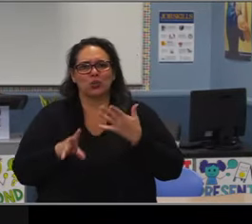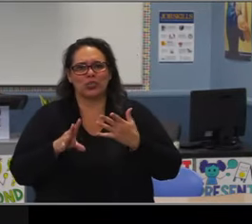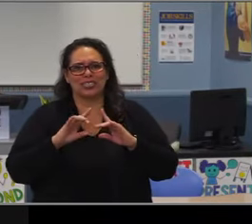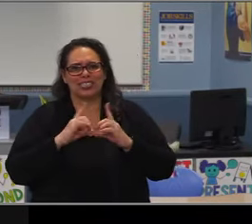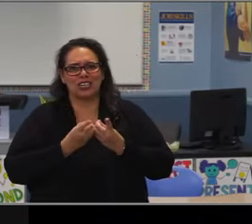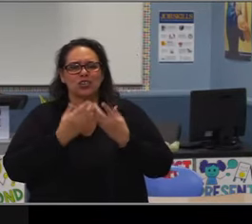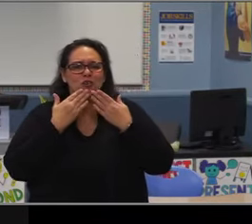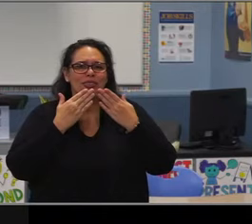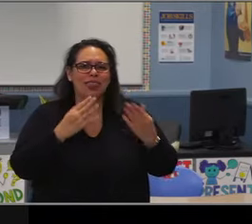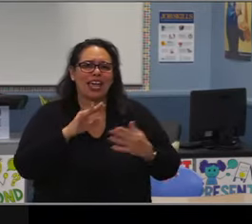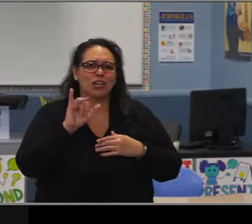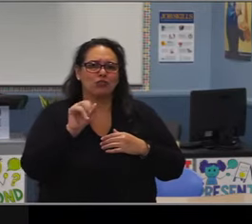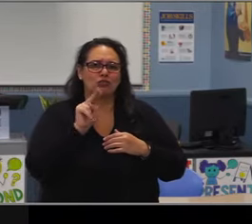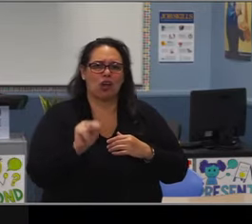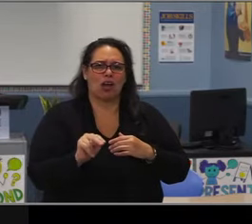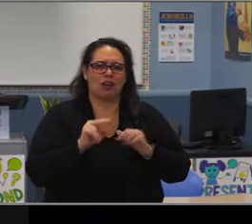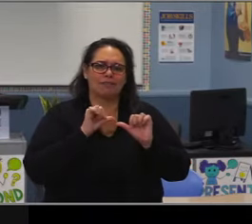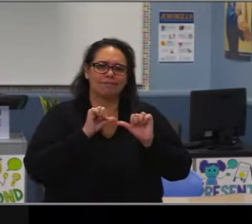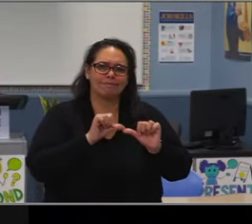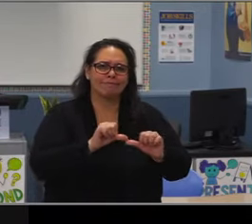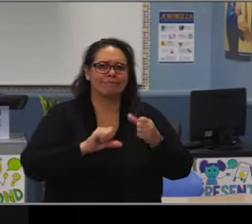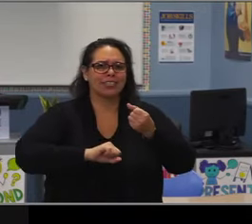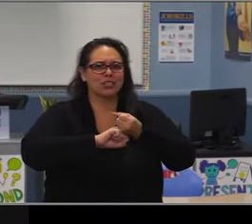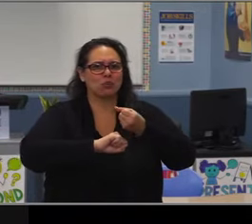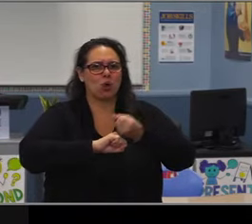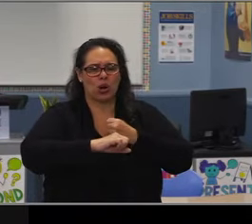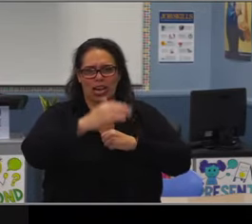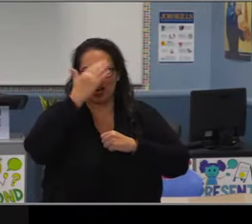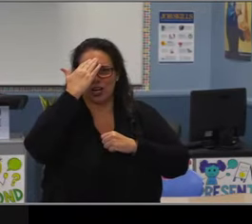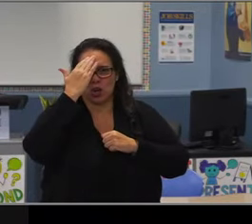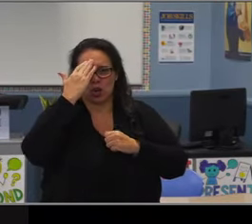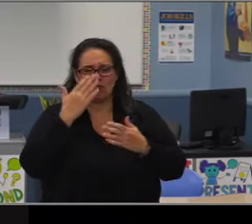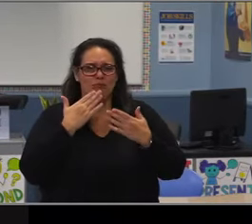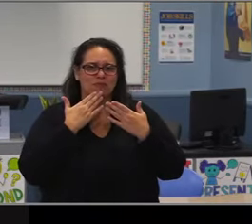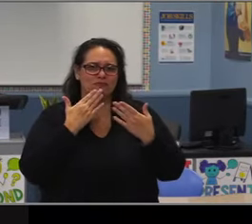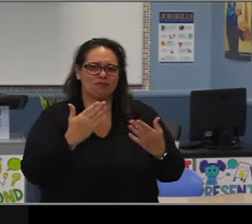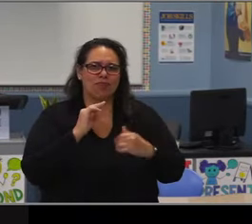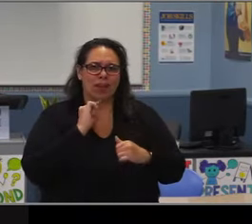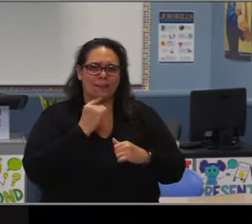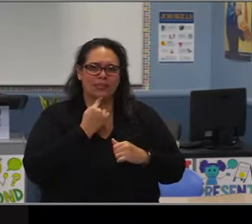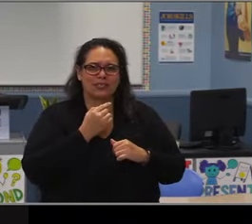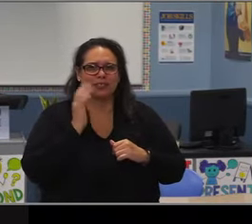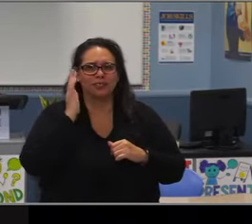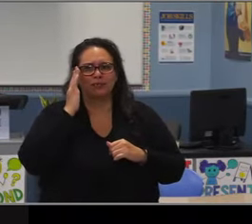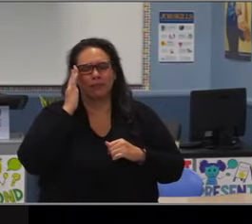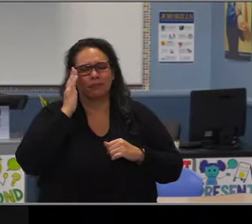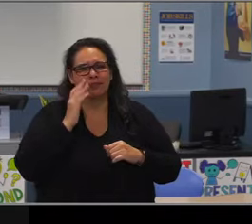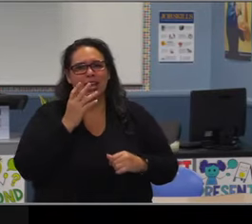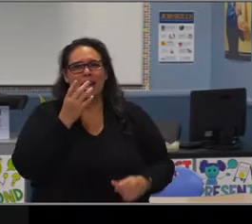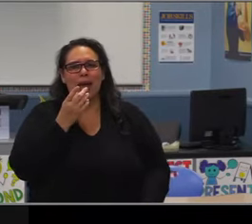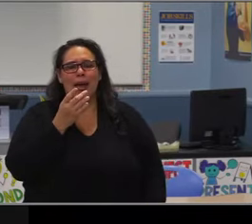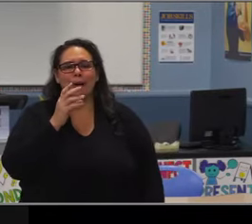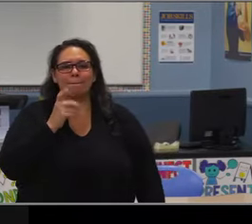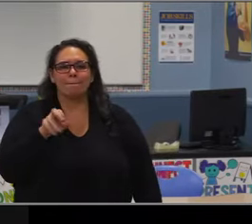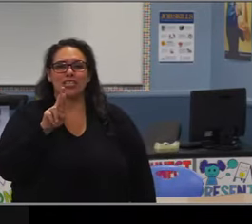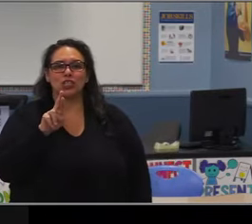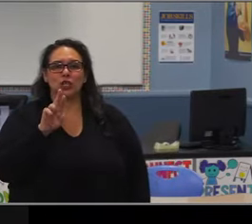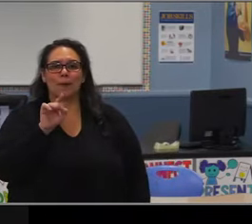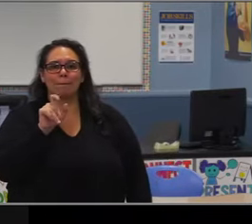I've been blessed to know you since I was 15 years old. You have been a positive role model in my life for all these years.